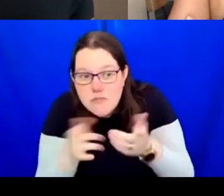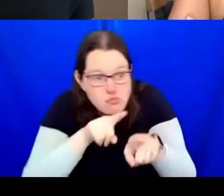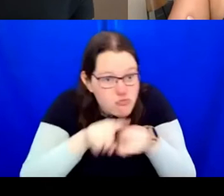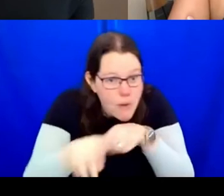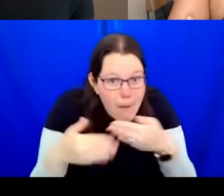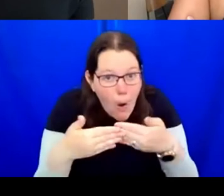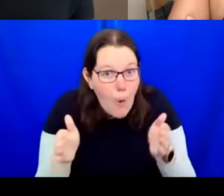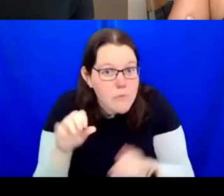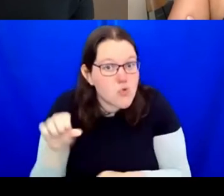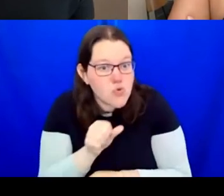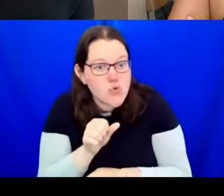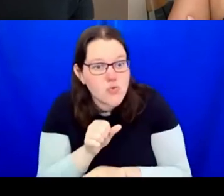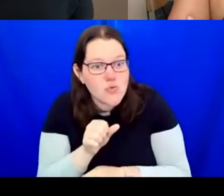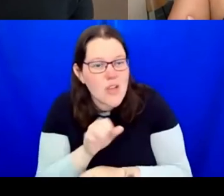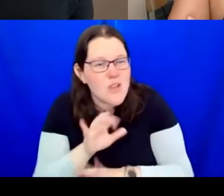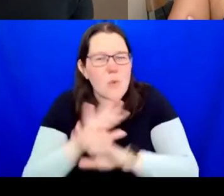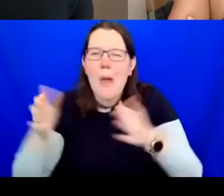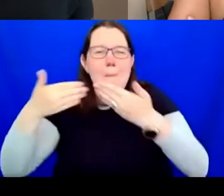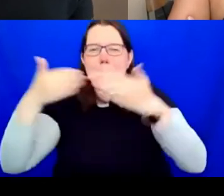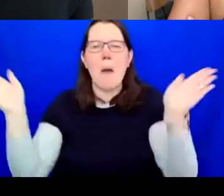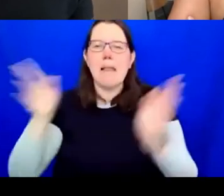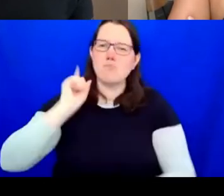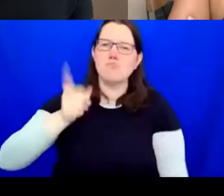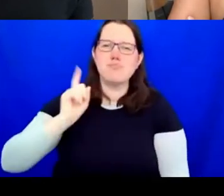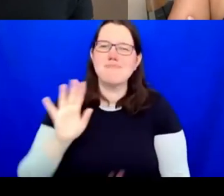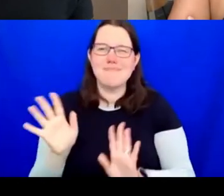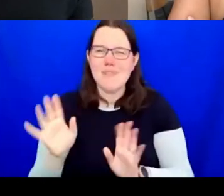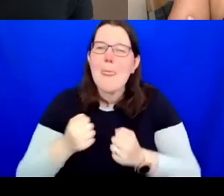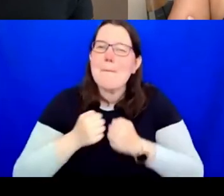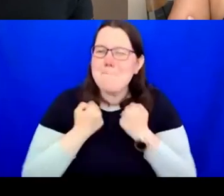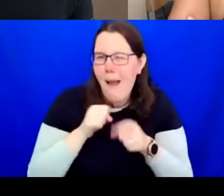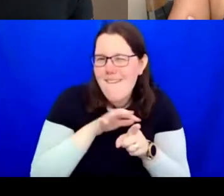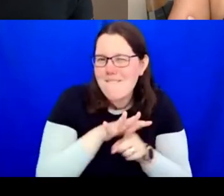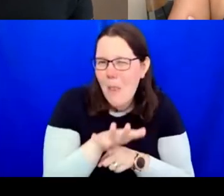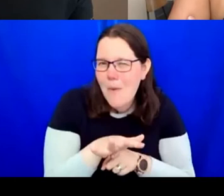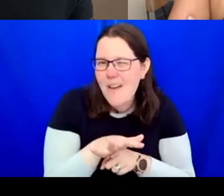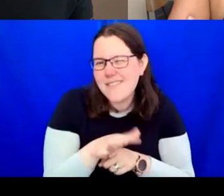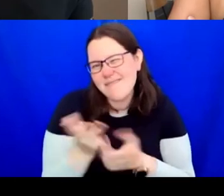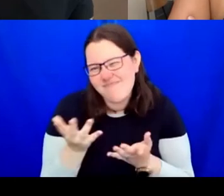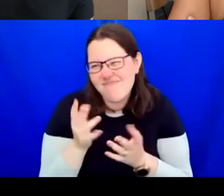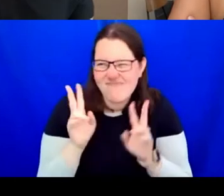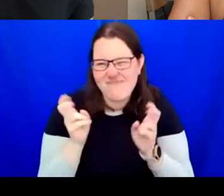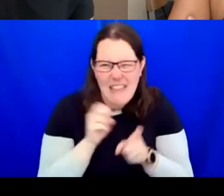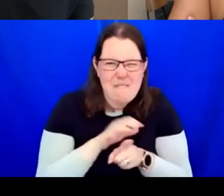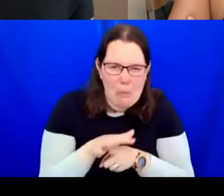the way I tend to mobilise my influence, if I can call to that, which is trying to